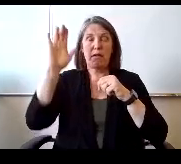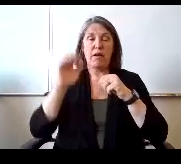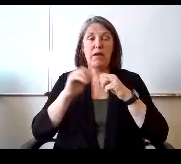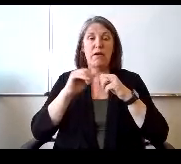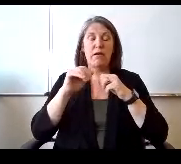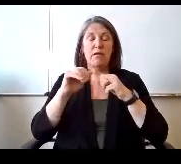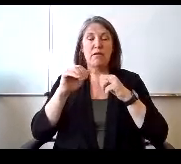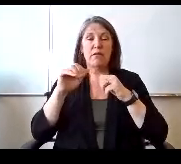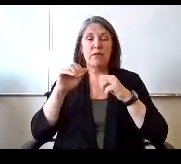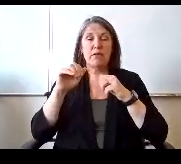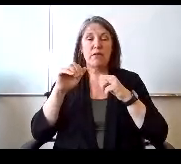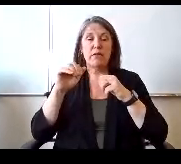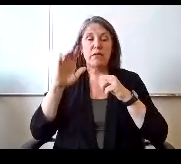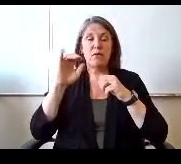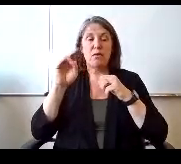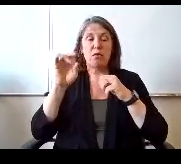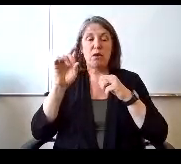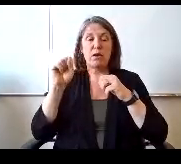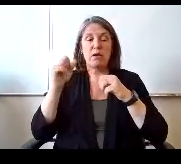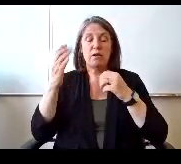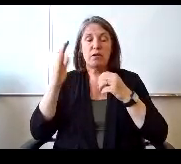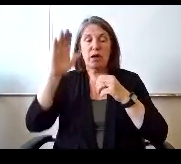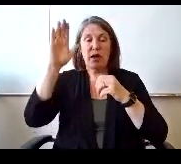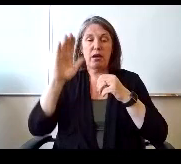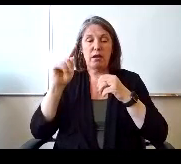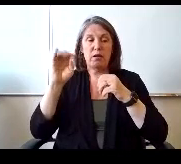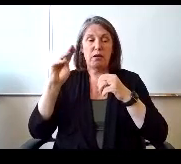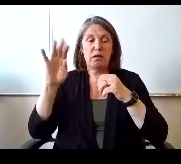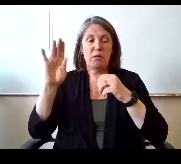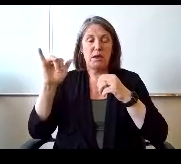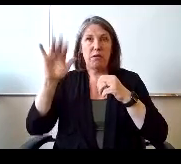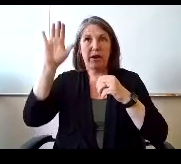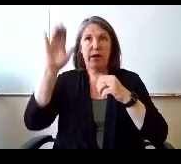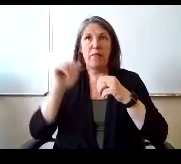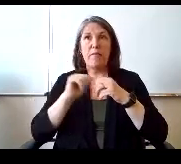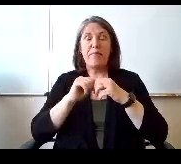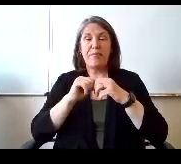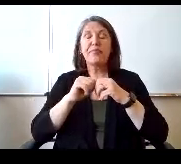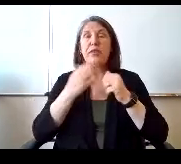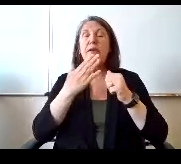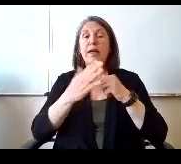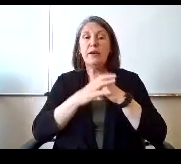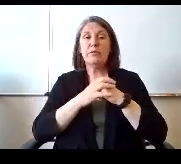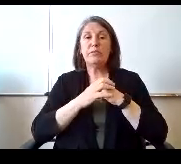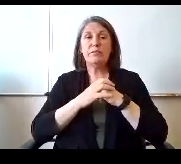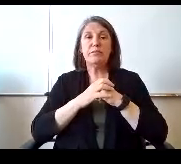Mrs Reynolds I Mr Tim BI. Thank you, I'm gonna move on to the